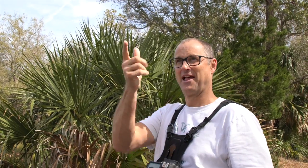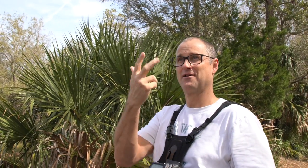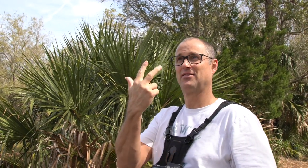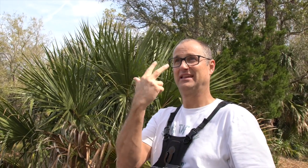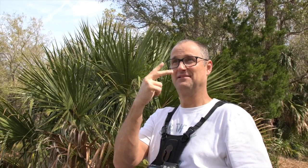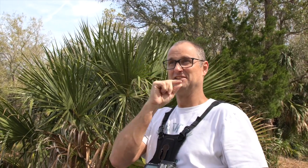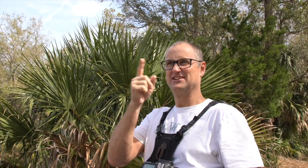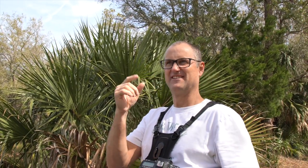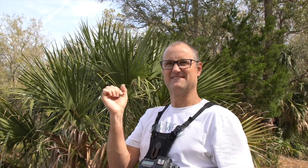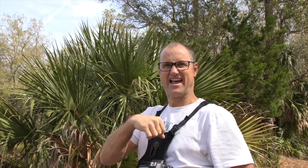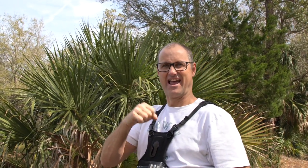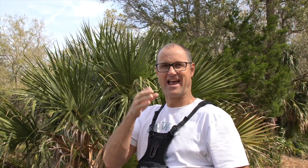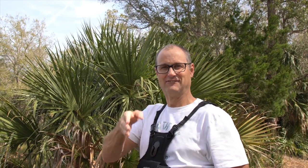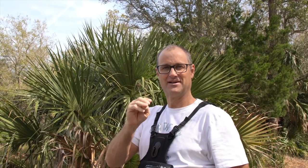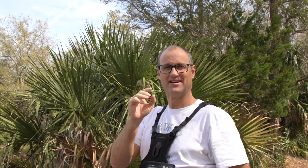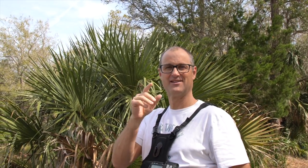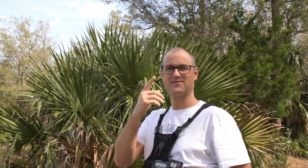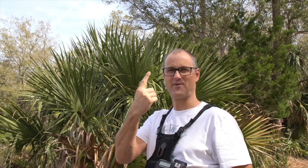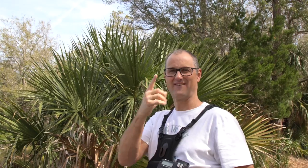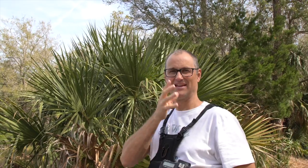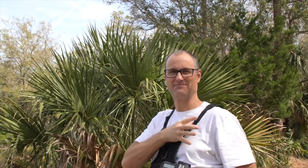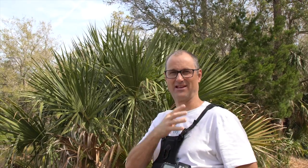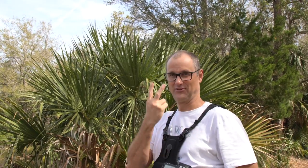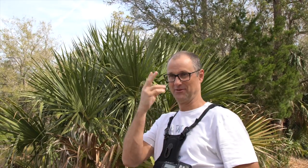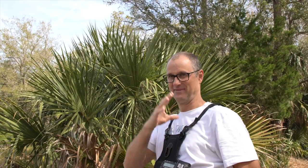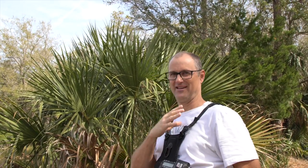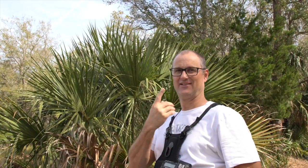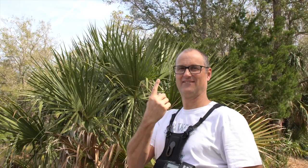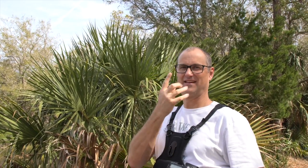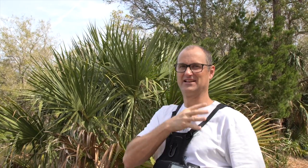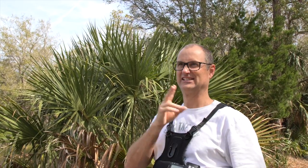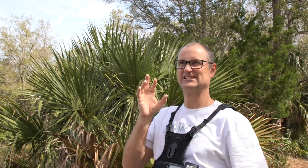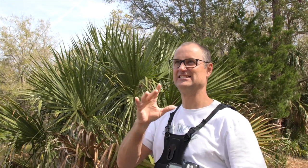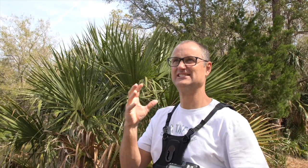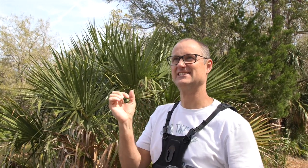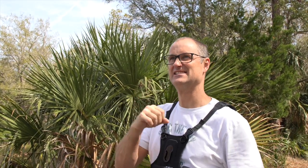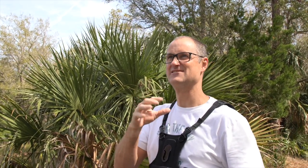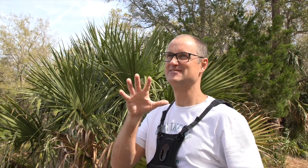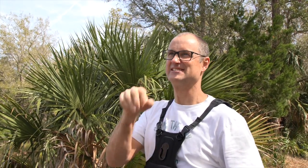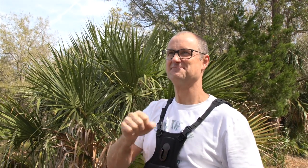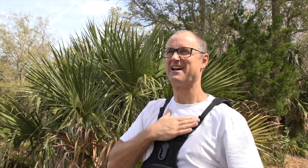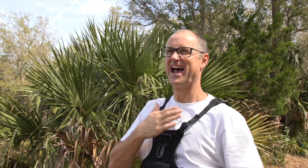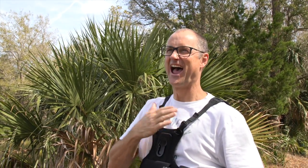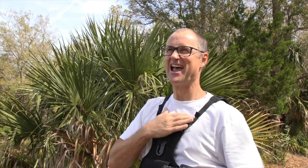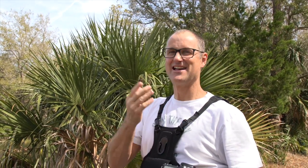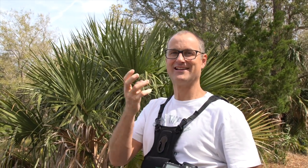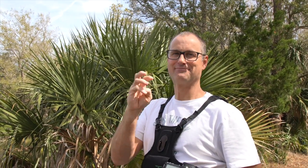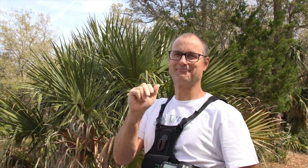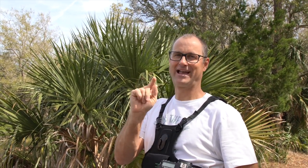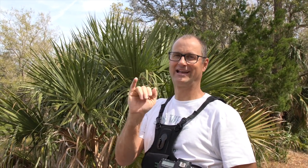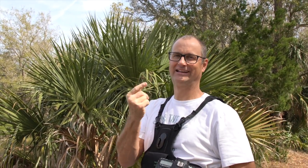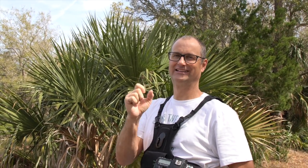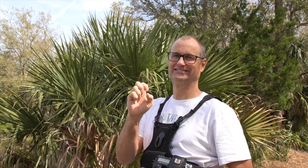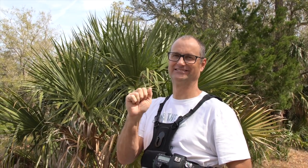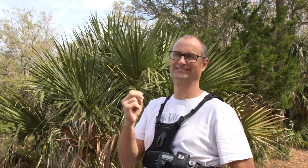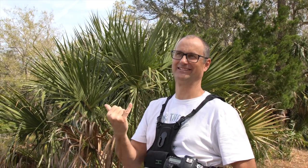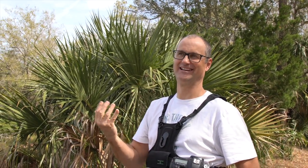Two male birds are fighting over a female bird. It's the mating season.